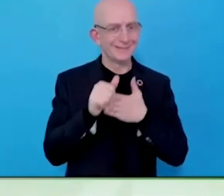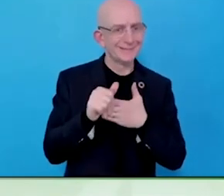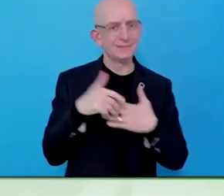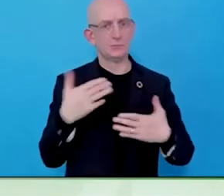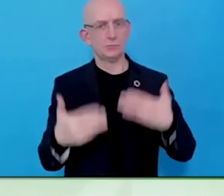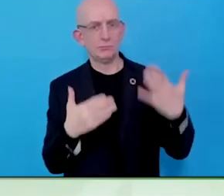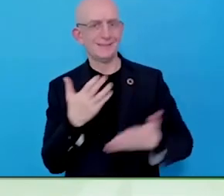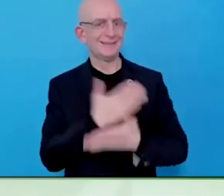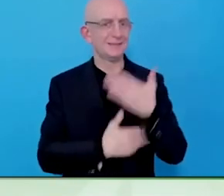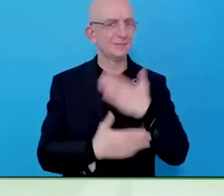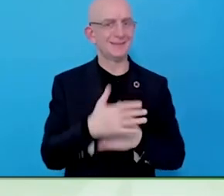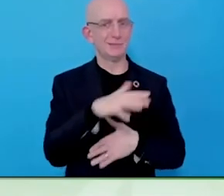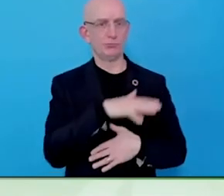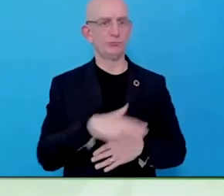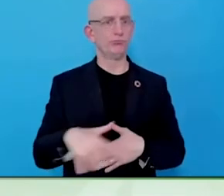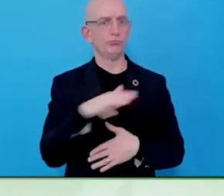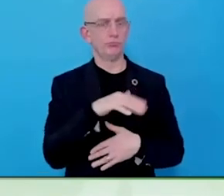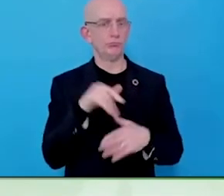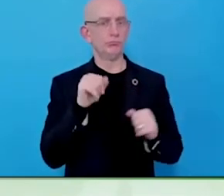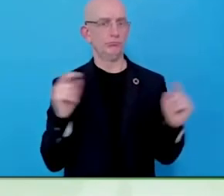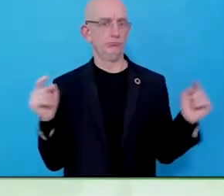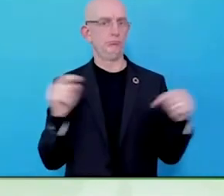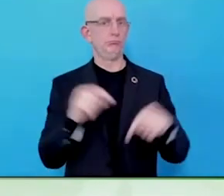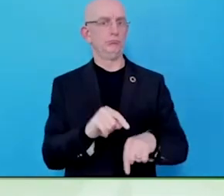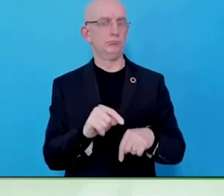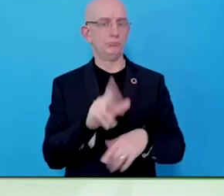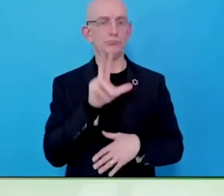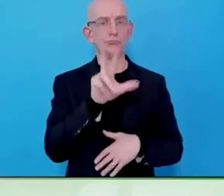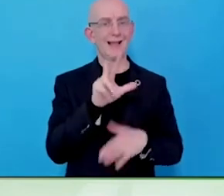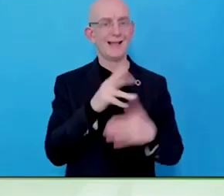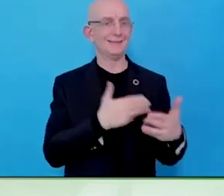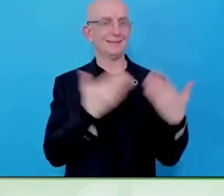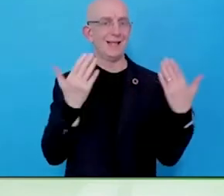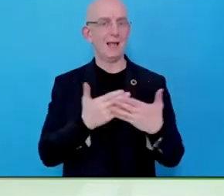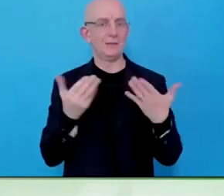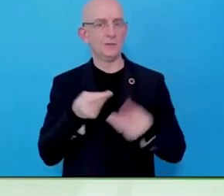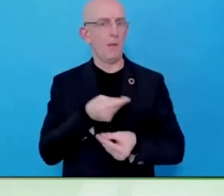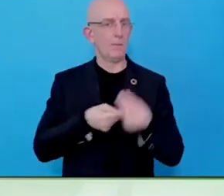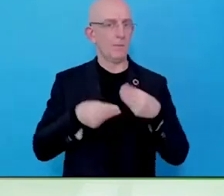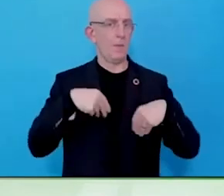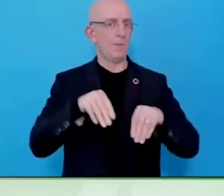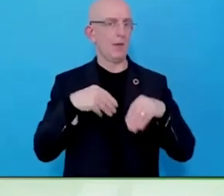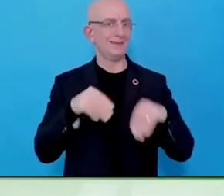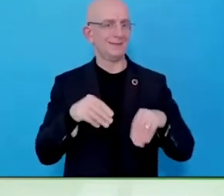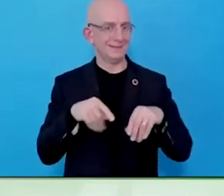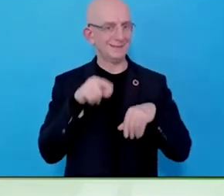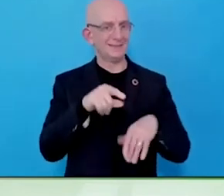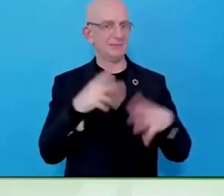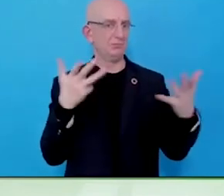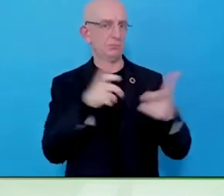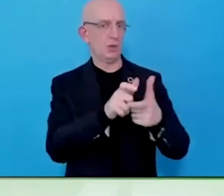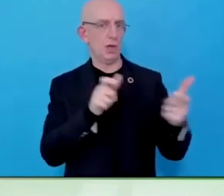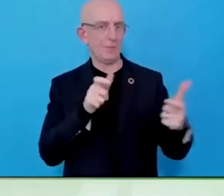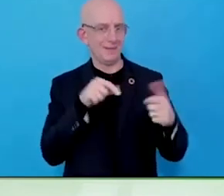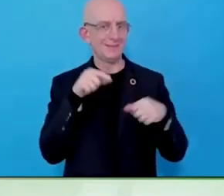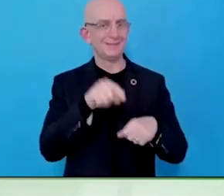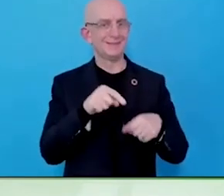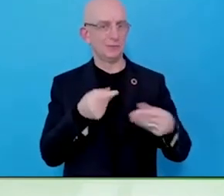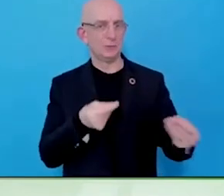Enable India had that program, 1000, when you got points actually going out to the disability community and experience in their